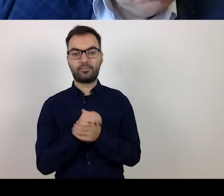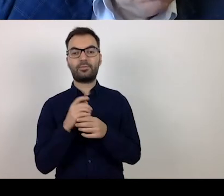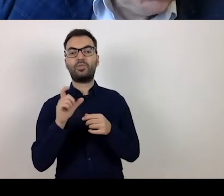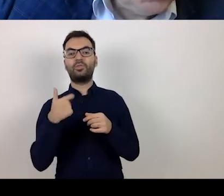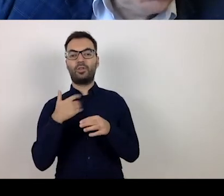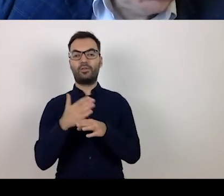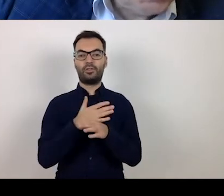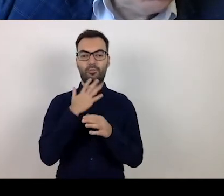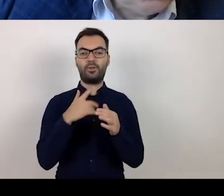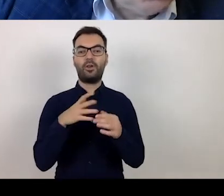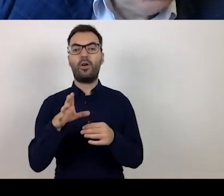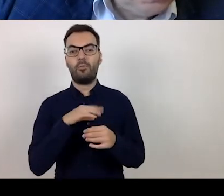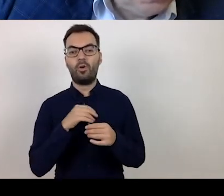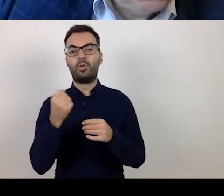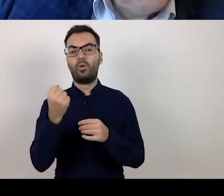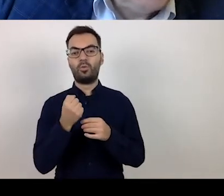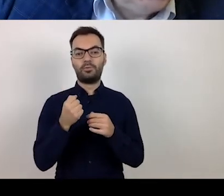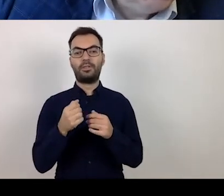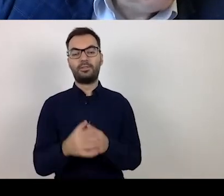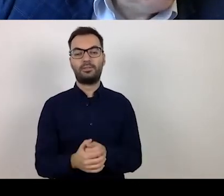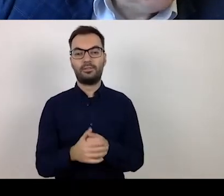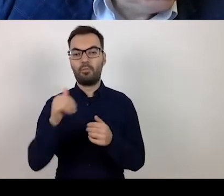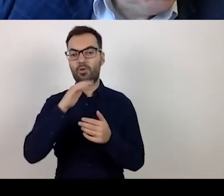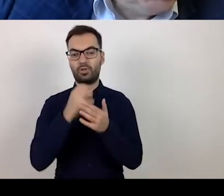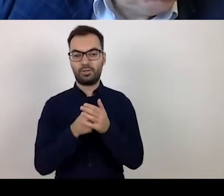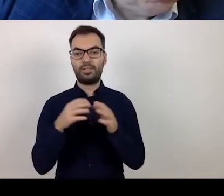Ten children may benefit